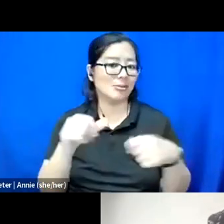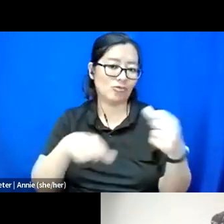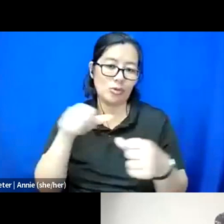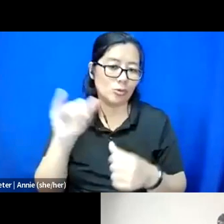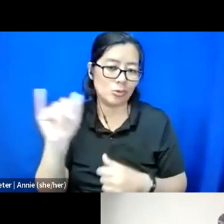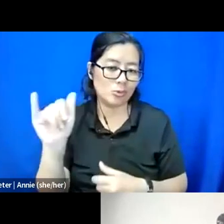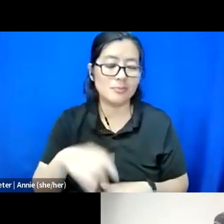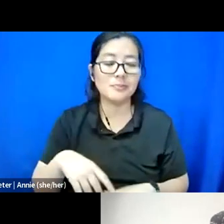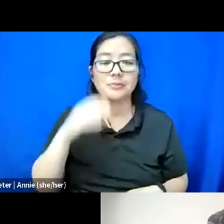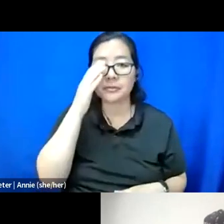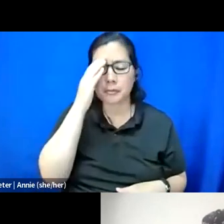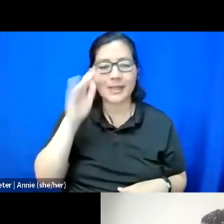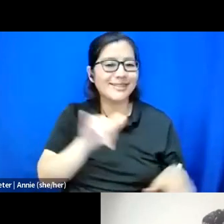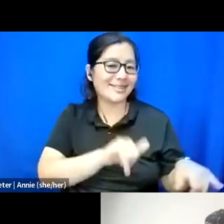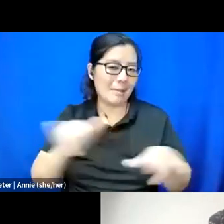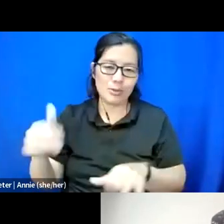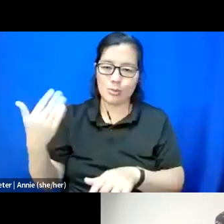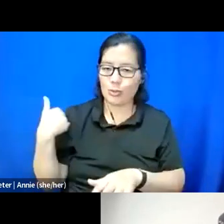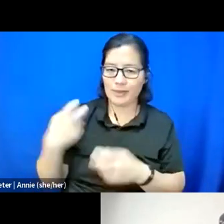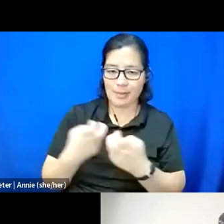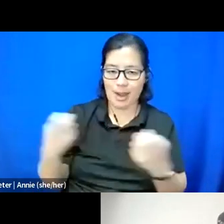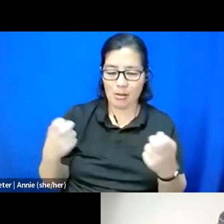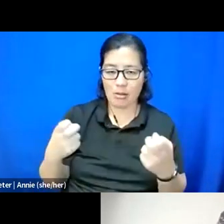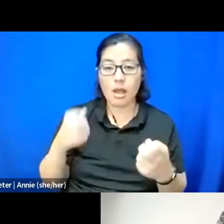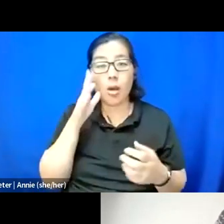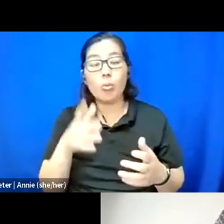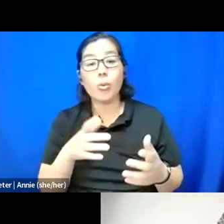like the previous panel did, and then we'll make time at the end for audience Q&A.